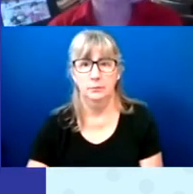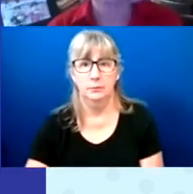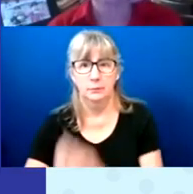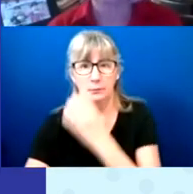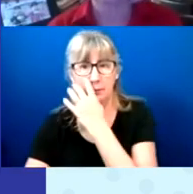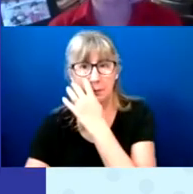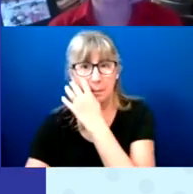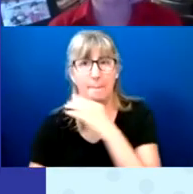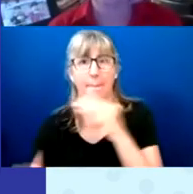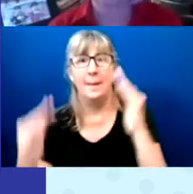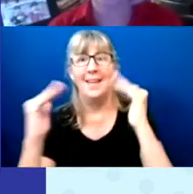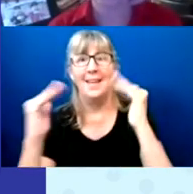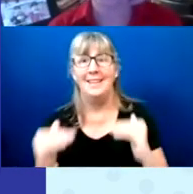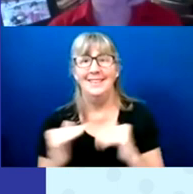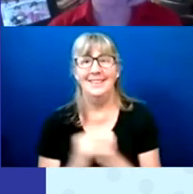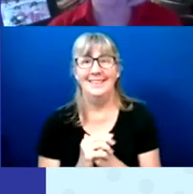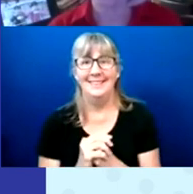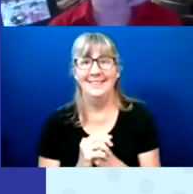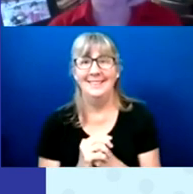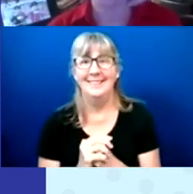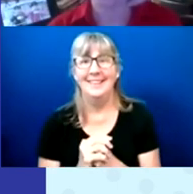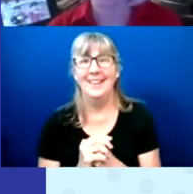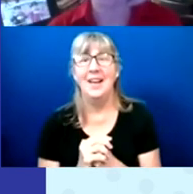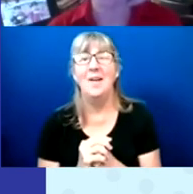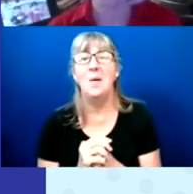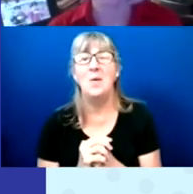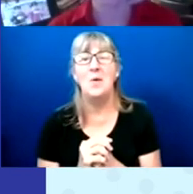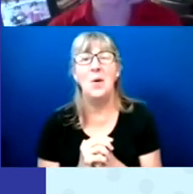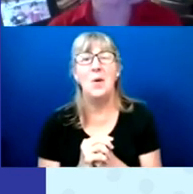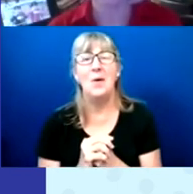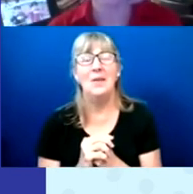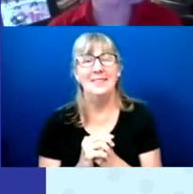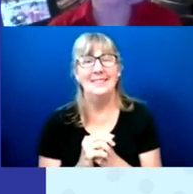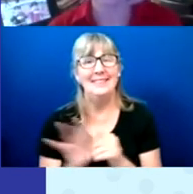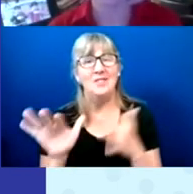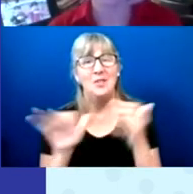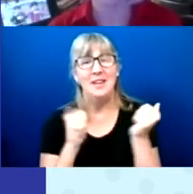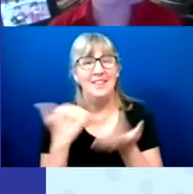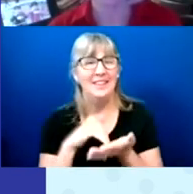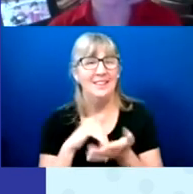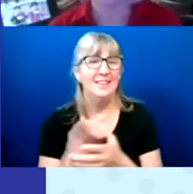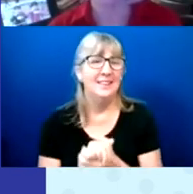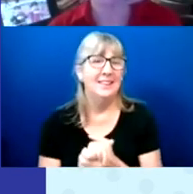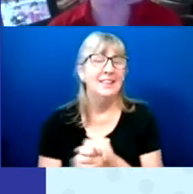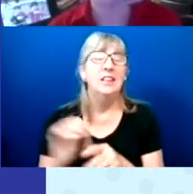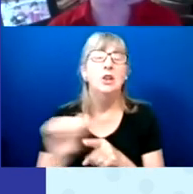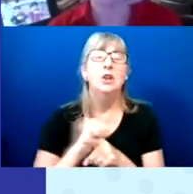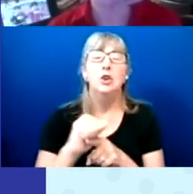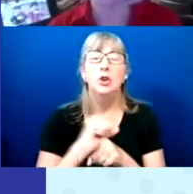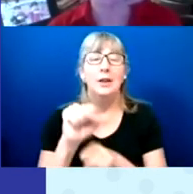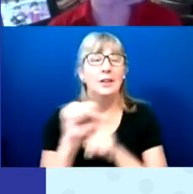Next slide, please. Training structure. Requirements.